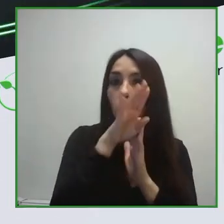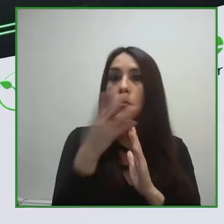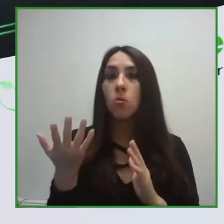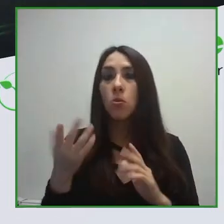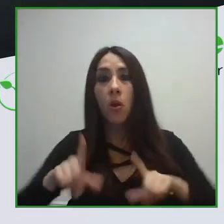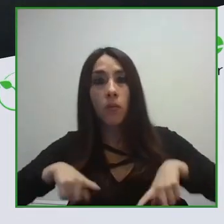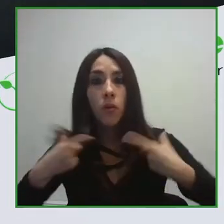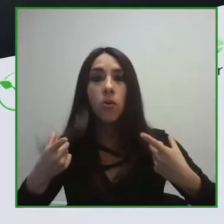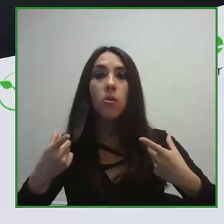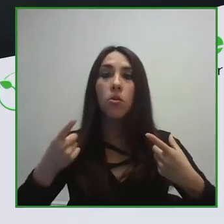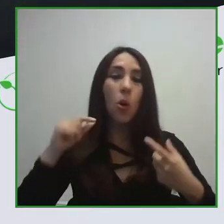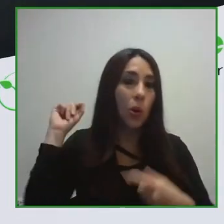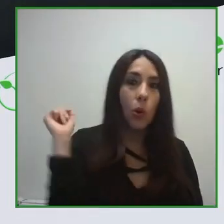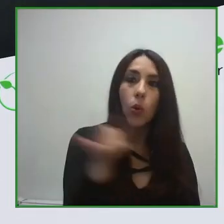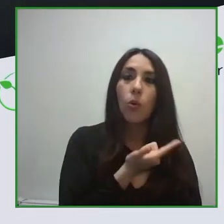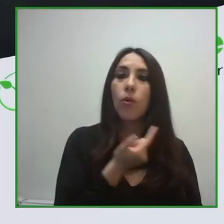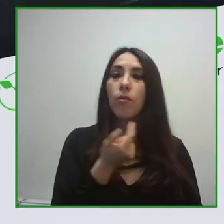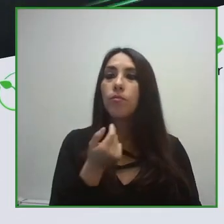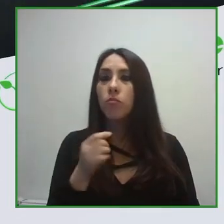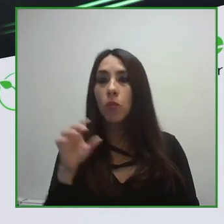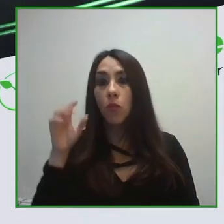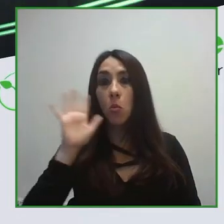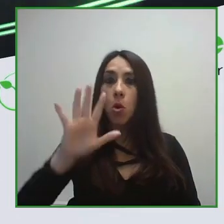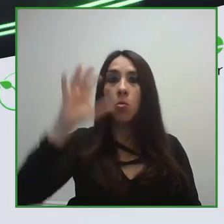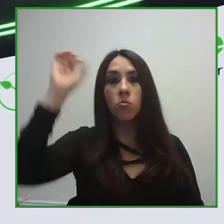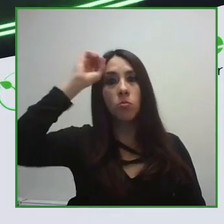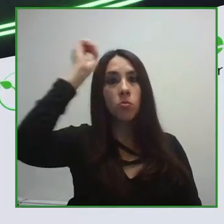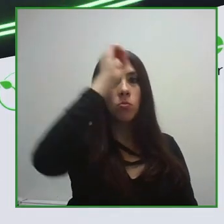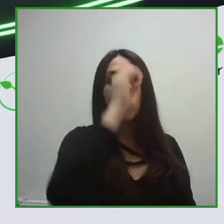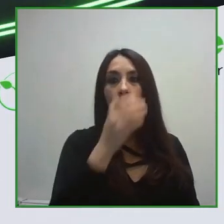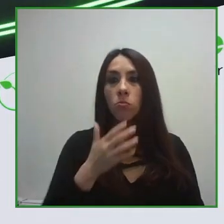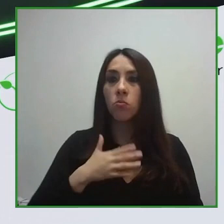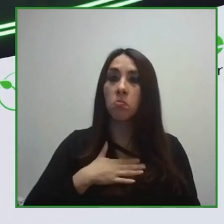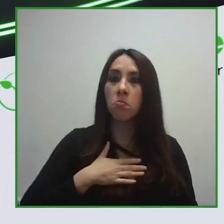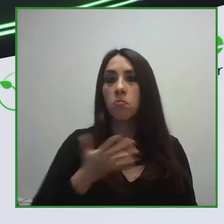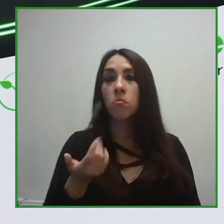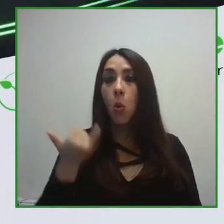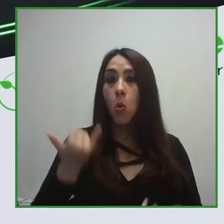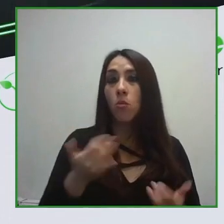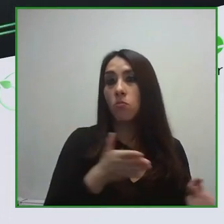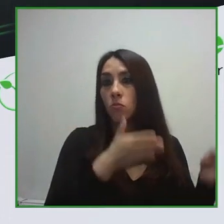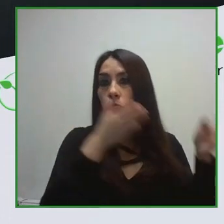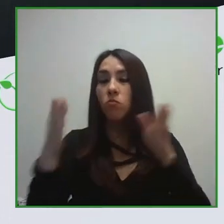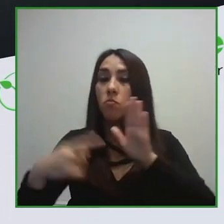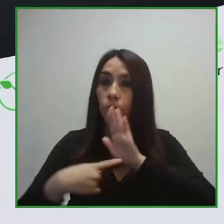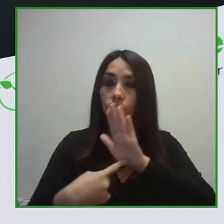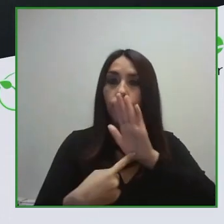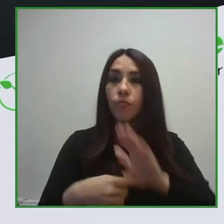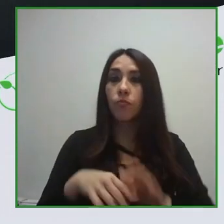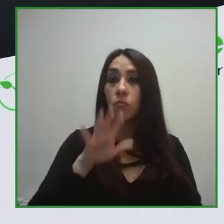And from this perspective, we invite you to reflect on the role of accessible tourism and without barriers